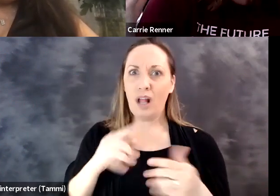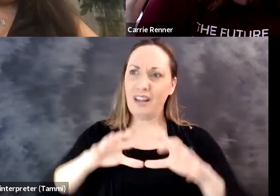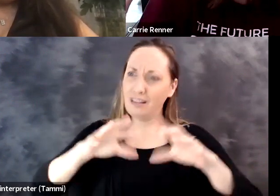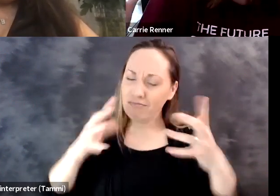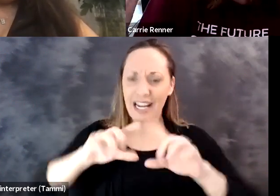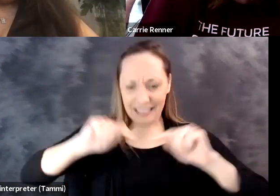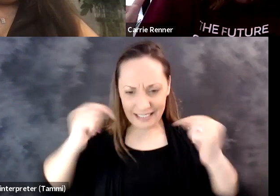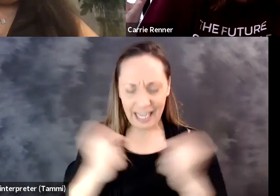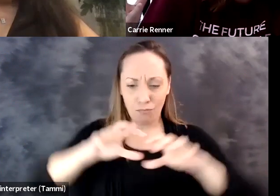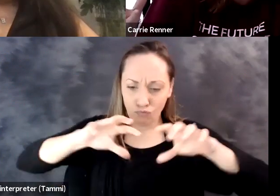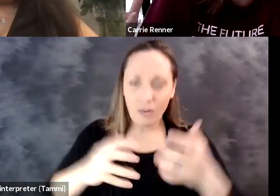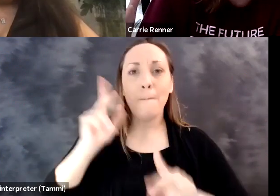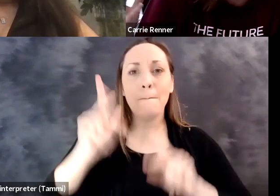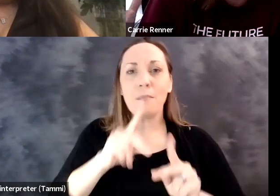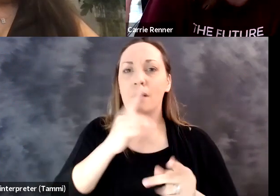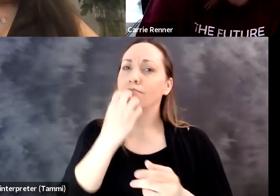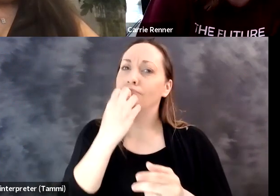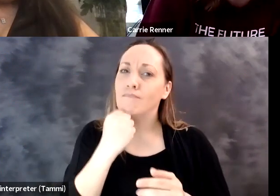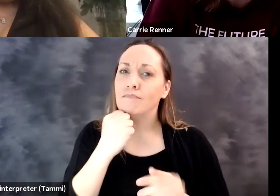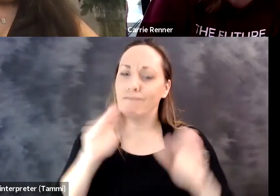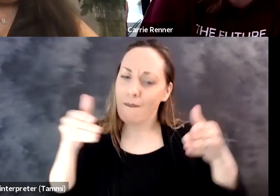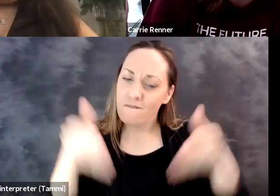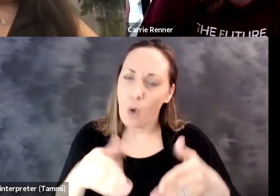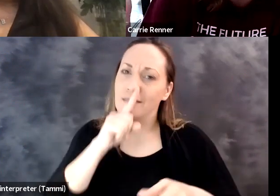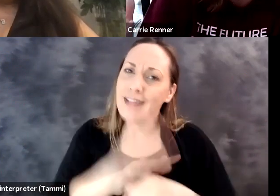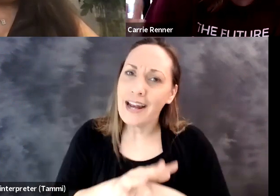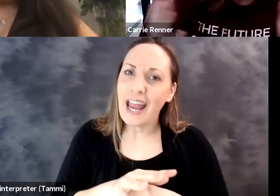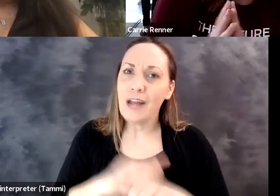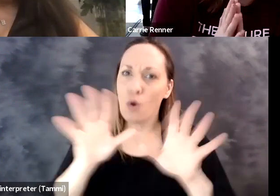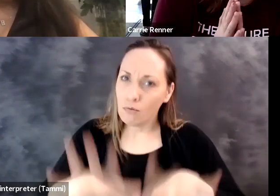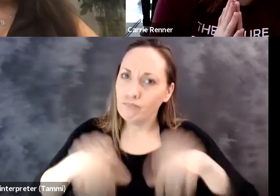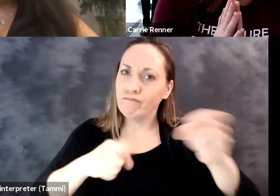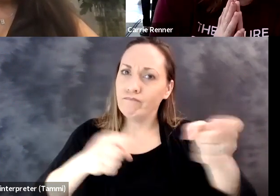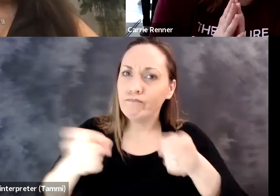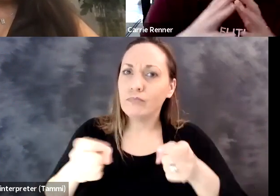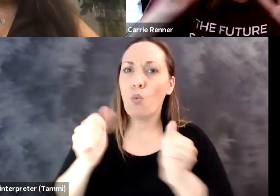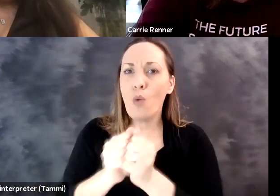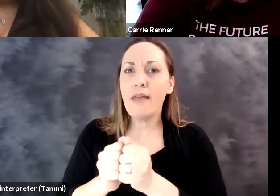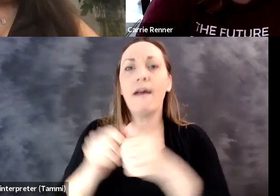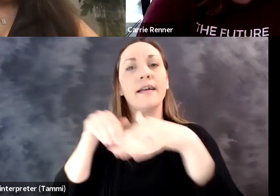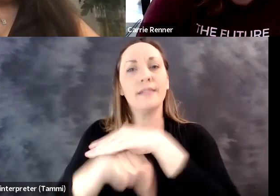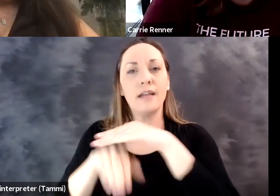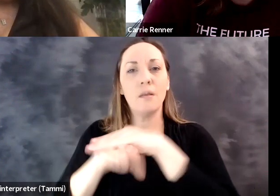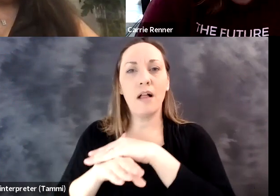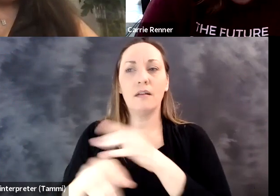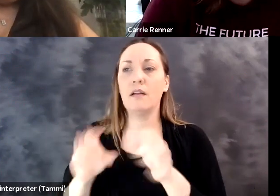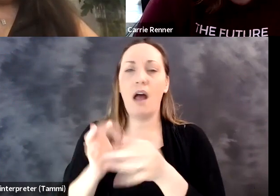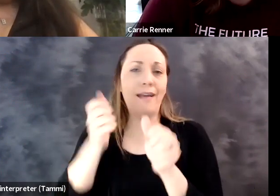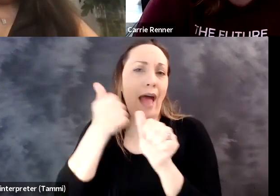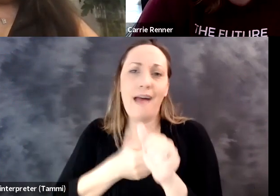definitely not because of me, it's because of an army of dedicated passionate individuals who have really